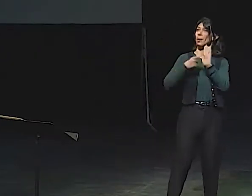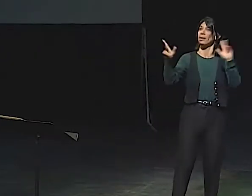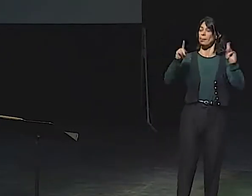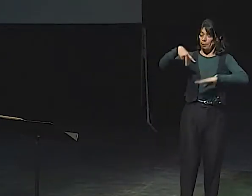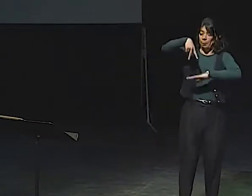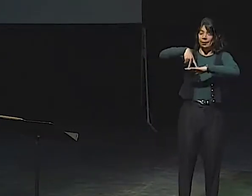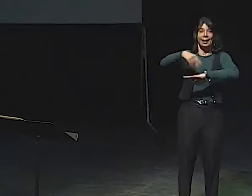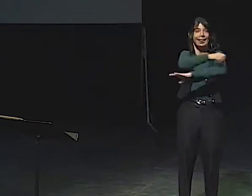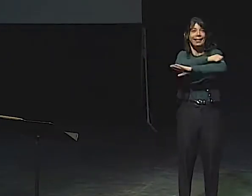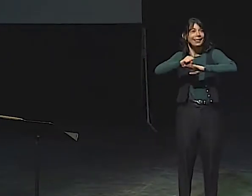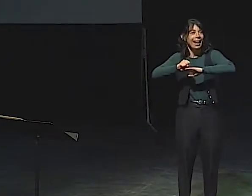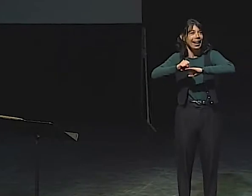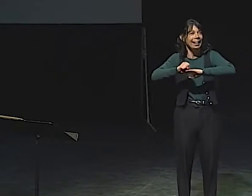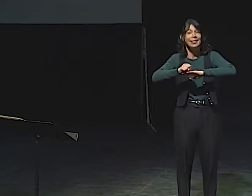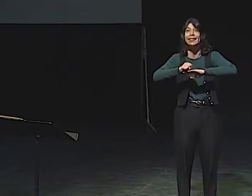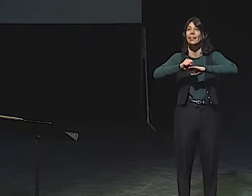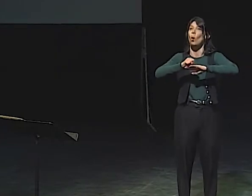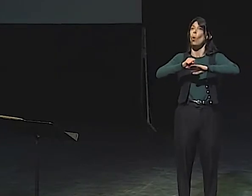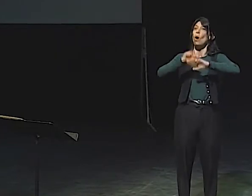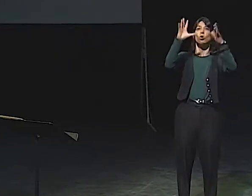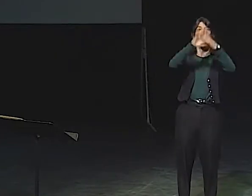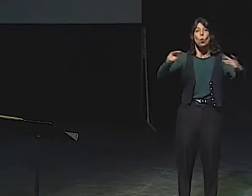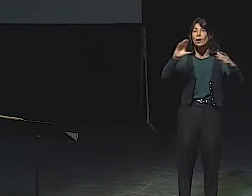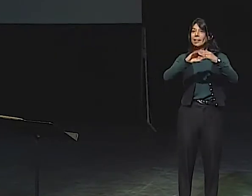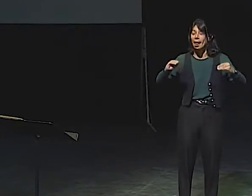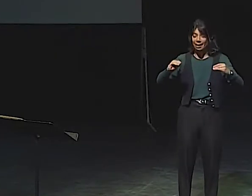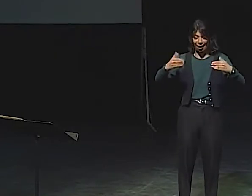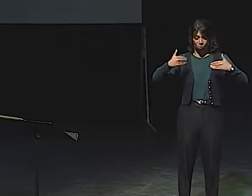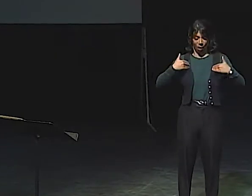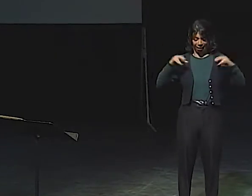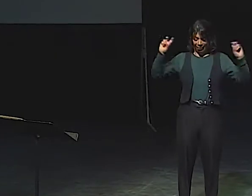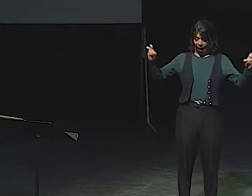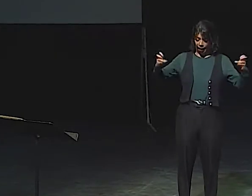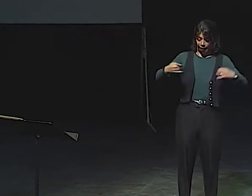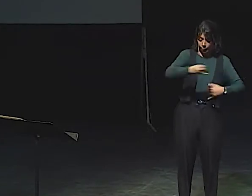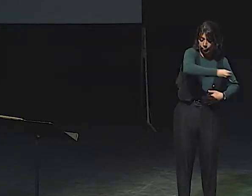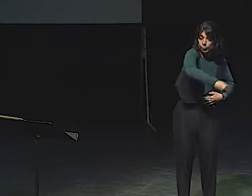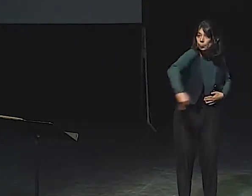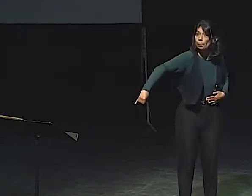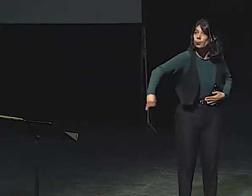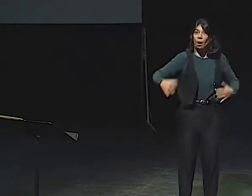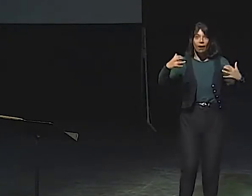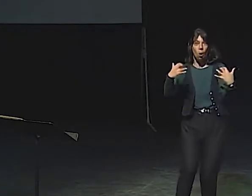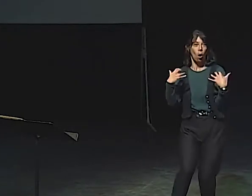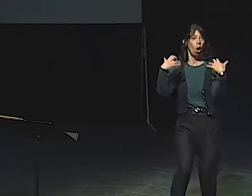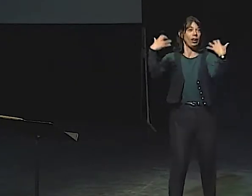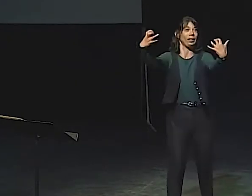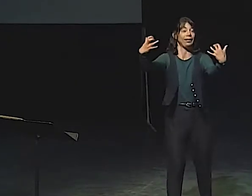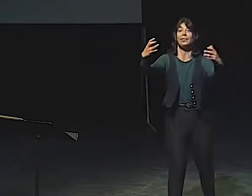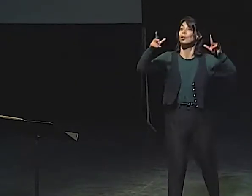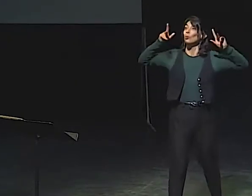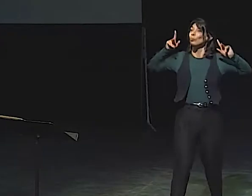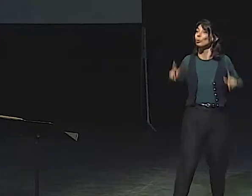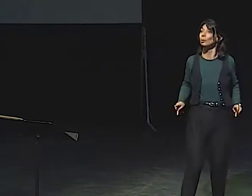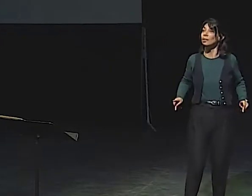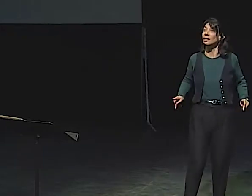ALSO, IT WAS VERY INTERESTING. YOU KNOW, IN THEATER, SOMETIMES PEOPLE STAND ON THE STAGE, AND THEY'RE STORYTELLING, AND THEY HAVE